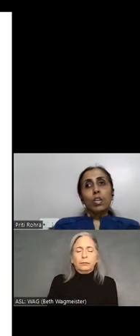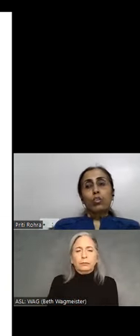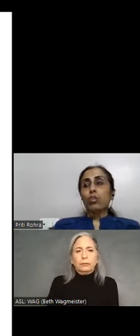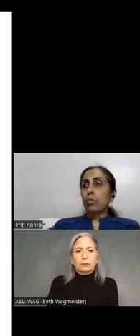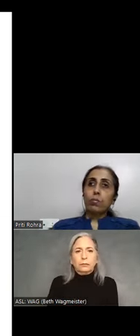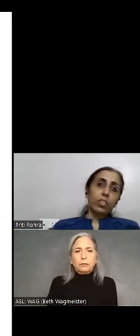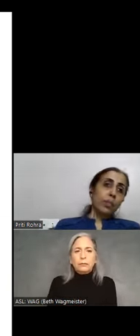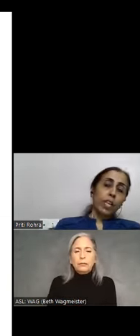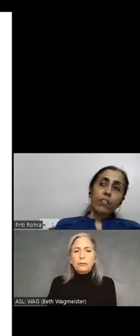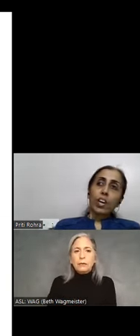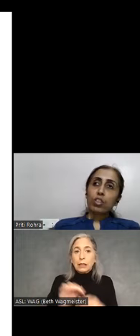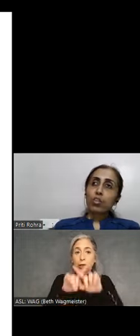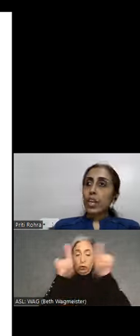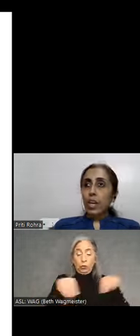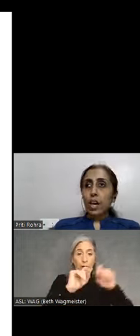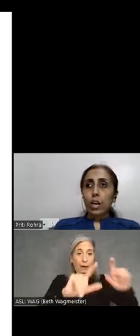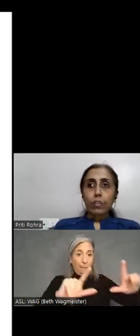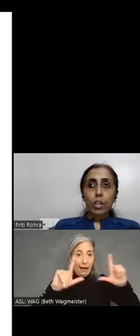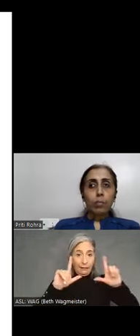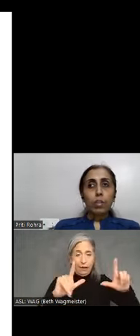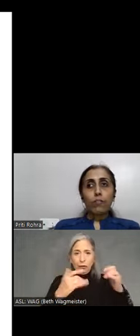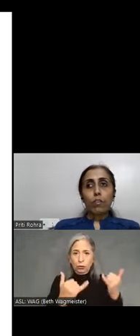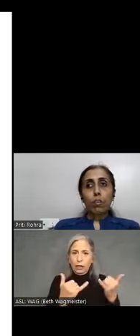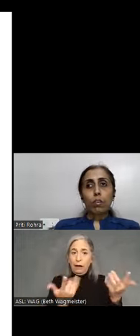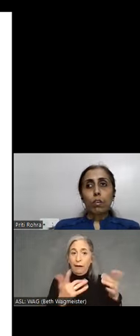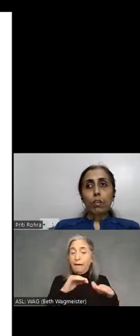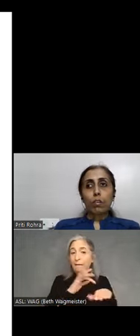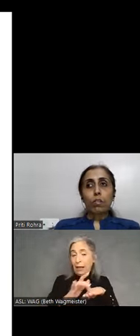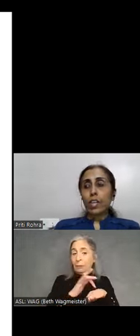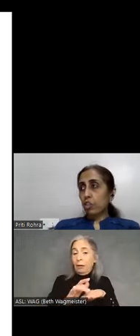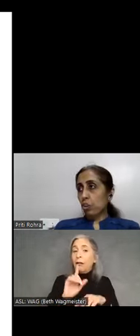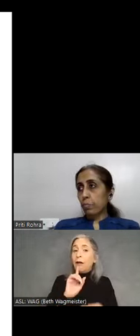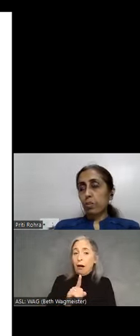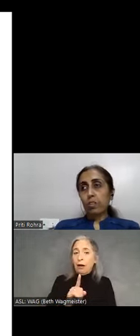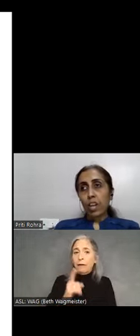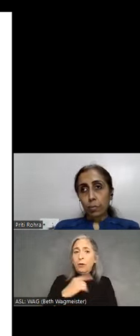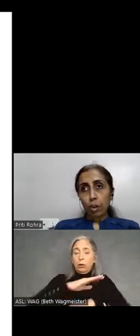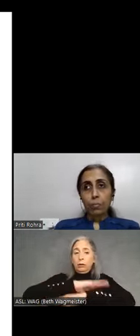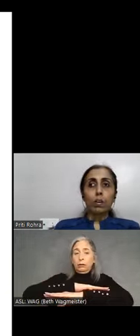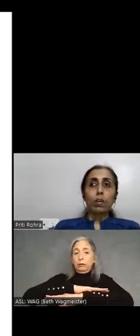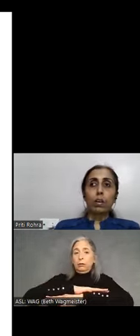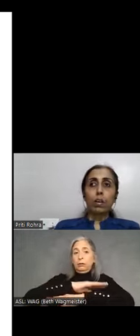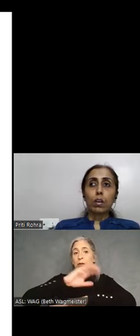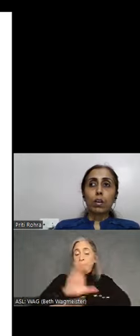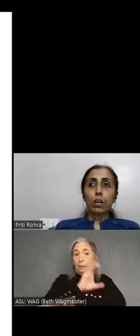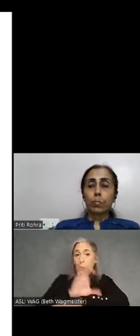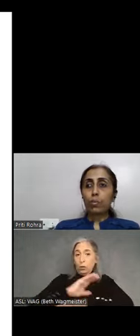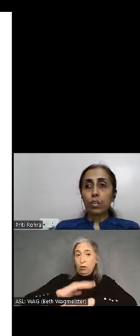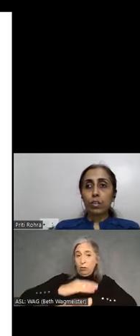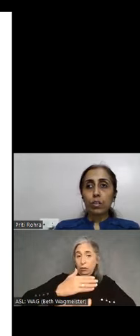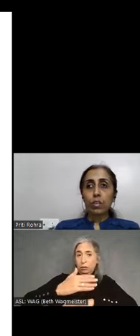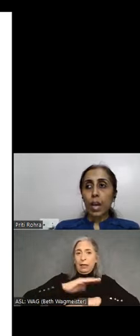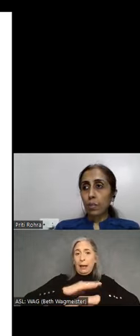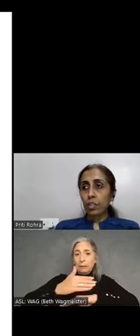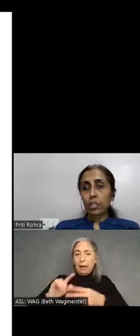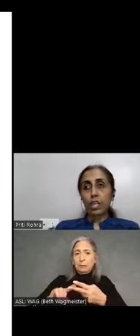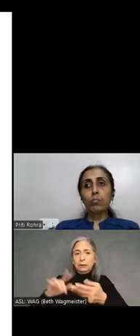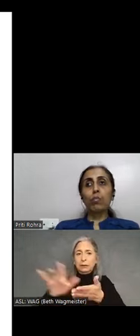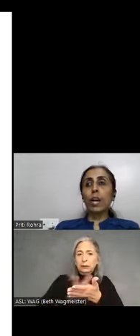So screen magnifiers today are available for desktops, laptops, computers, tablets, and mobile